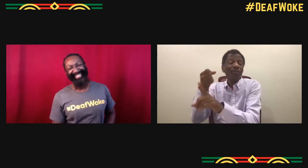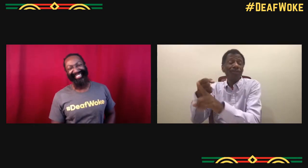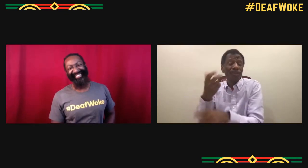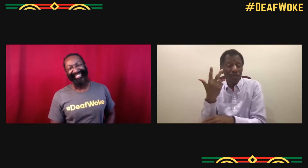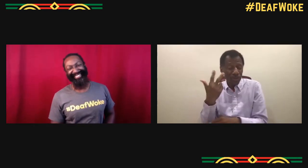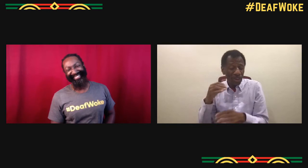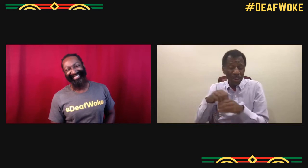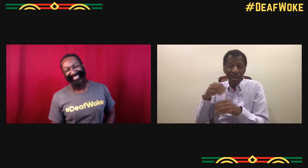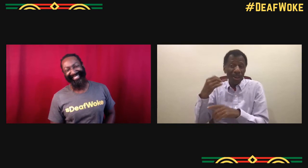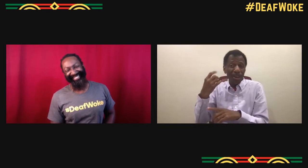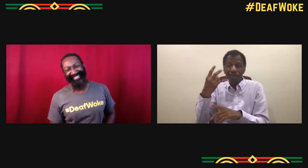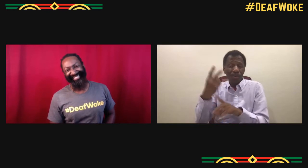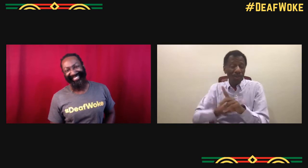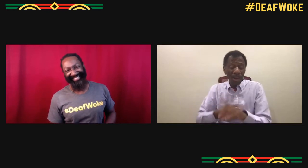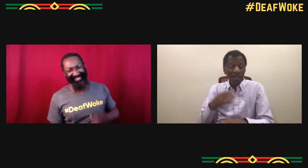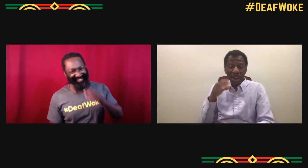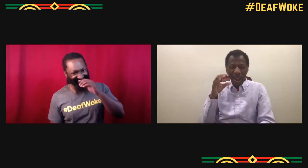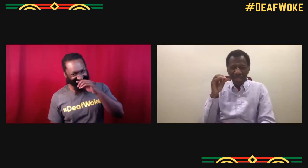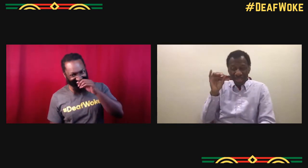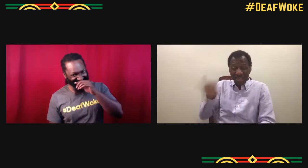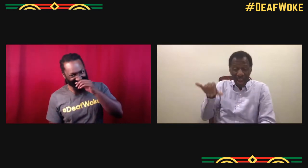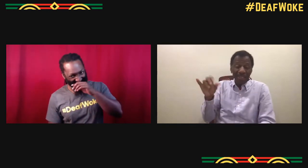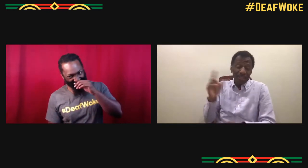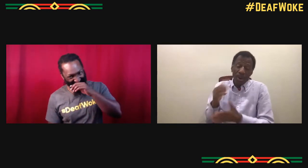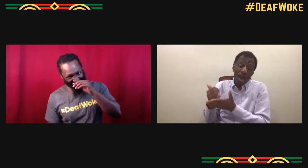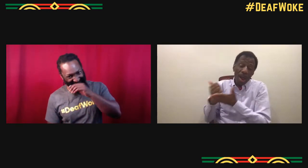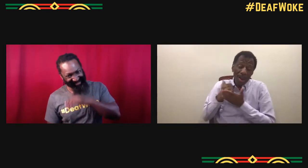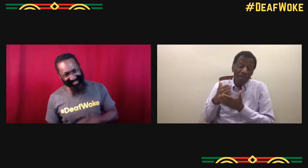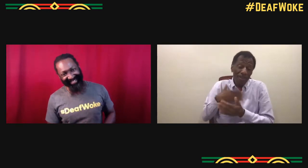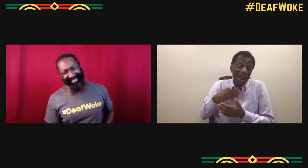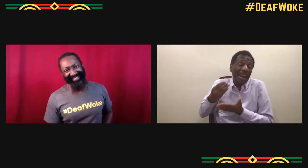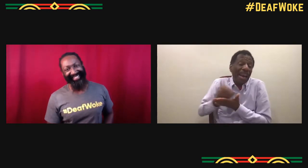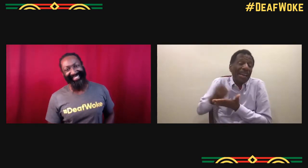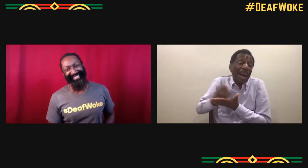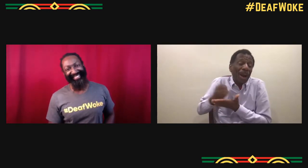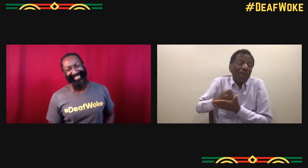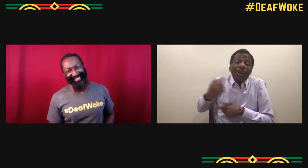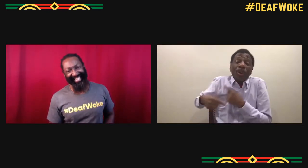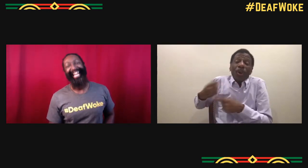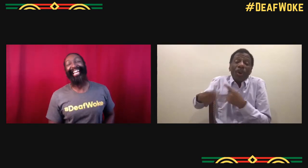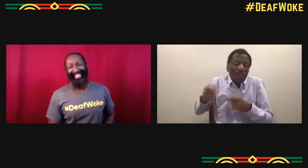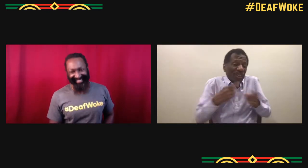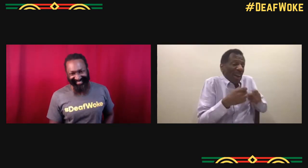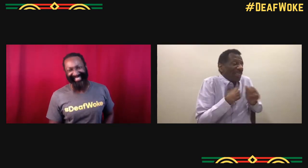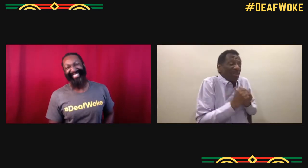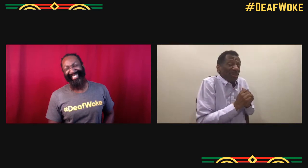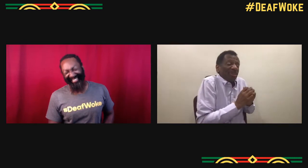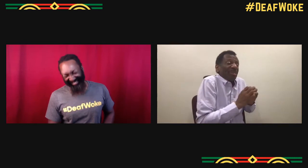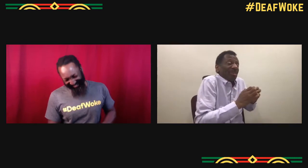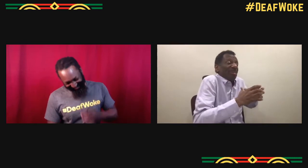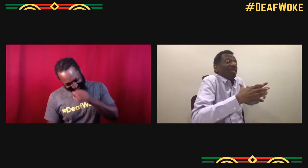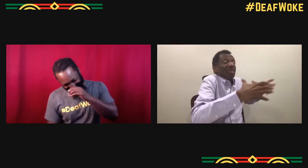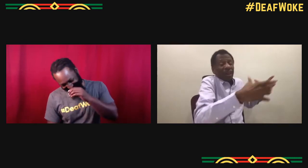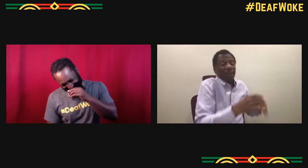My bread and butter. I mean, acting is my bread and butter